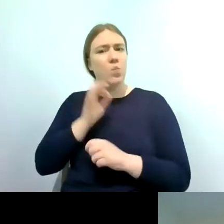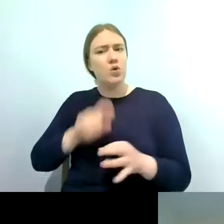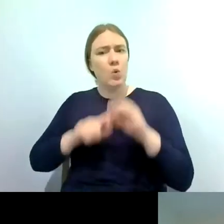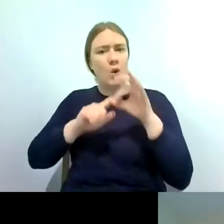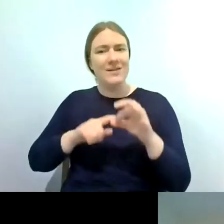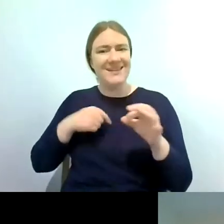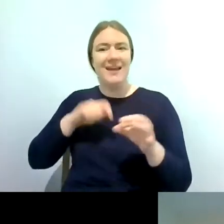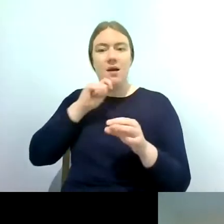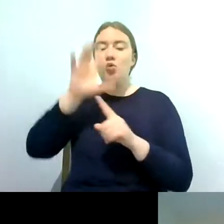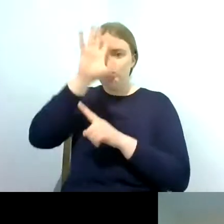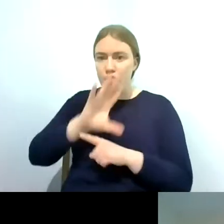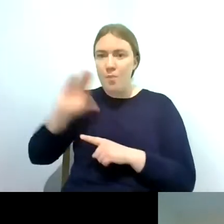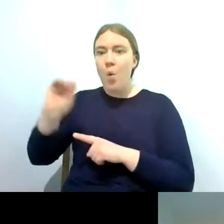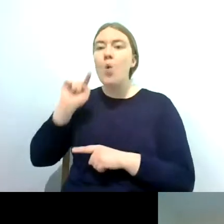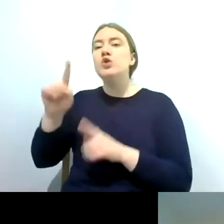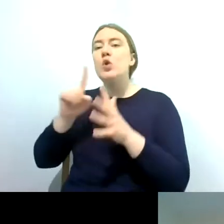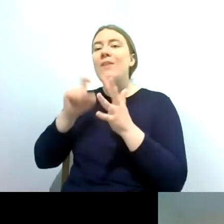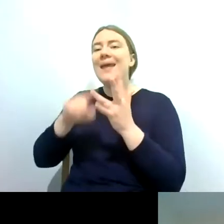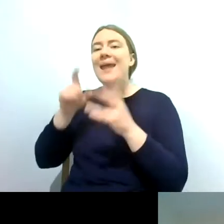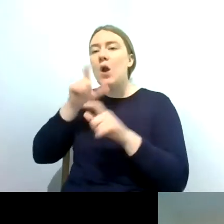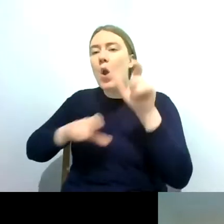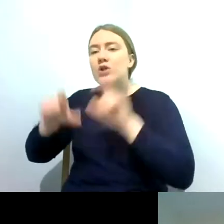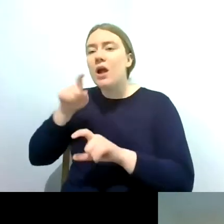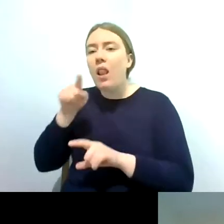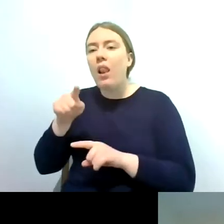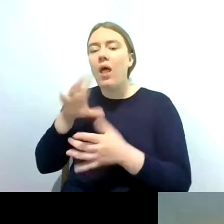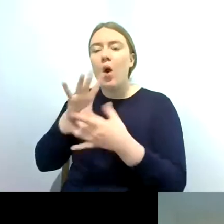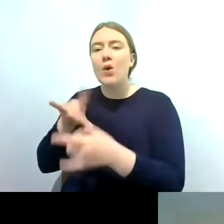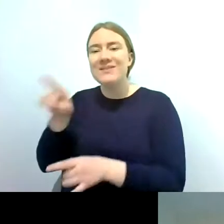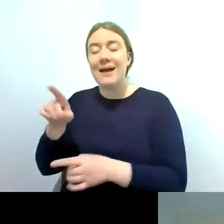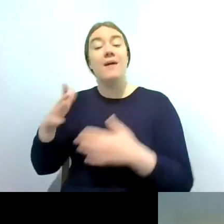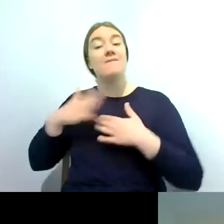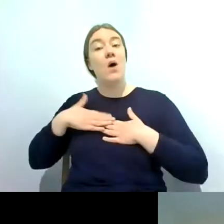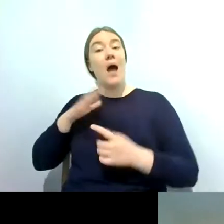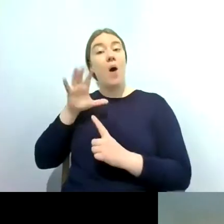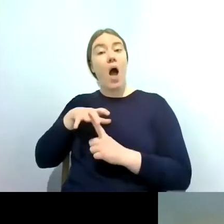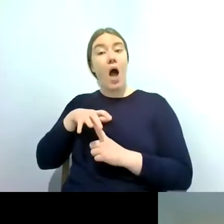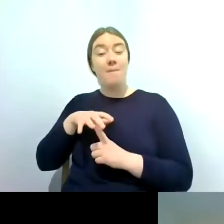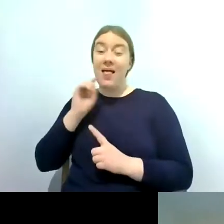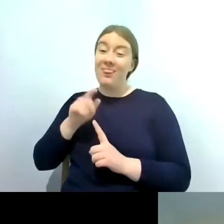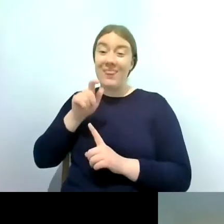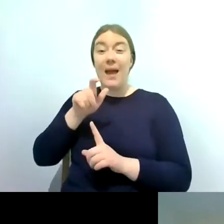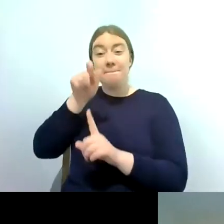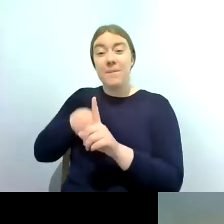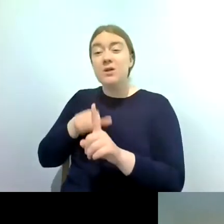and for for our hub that contact is usually somebody in the in the environment agency